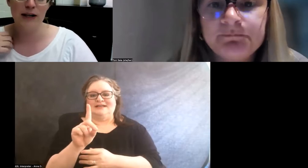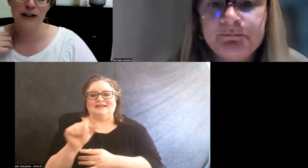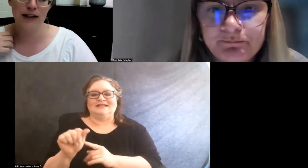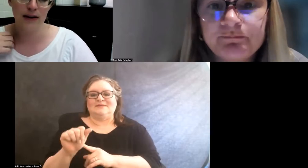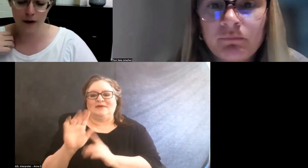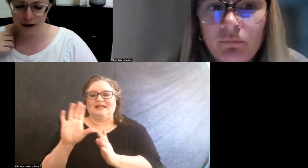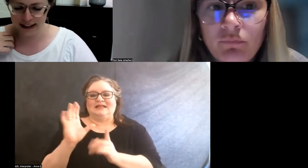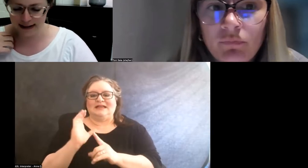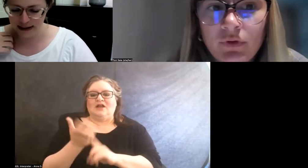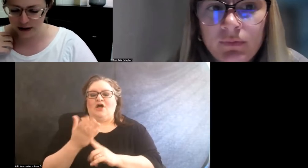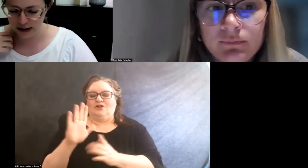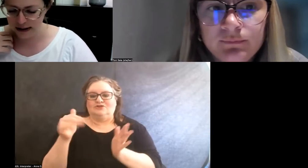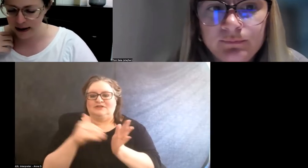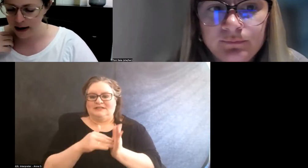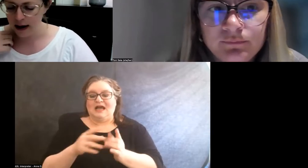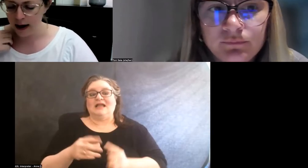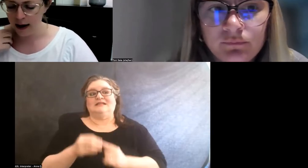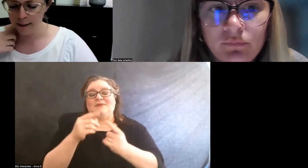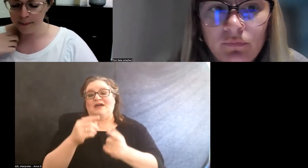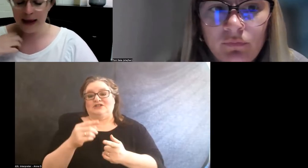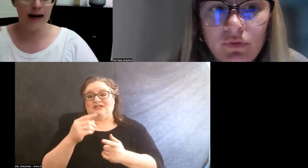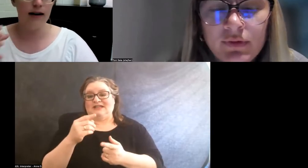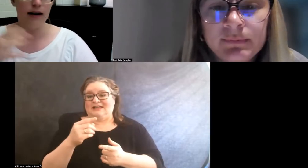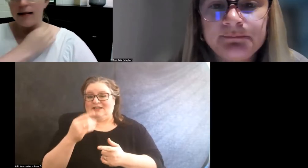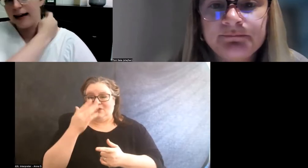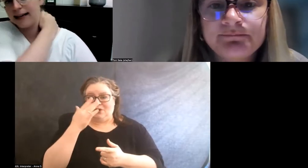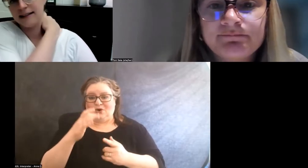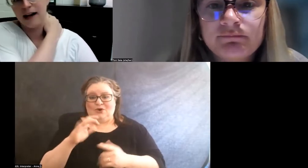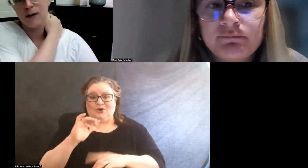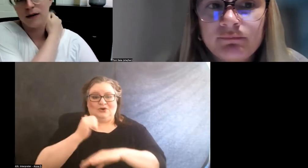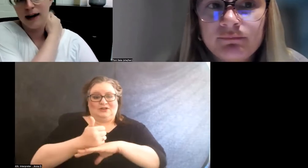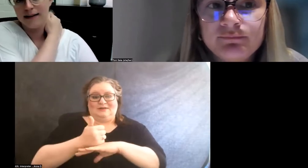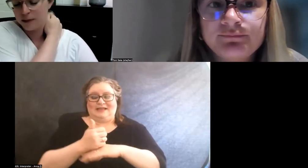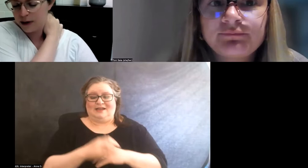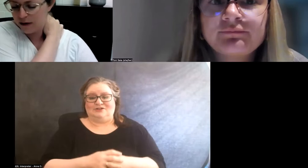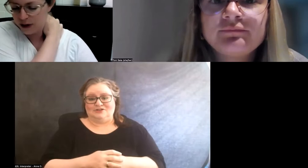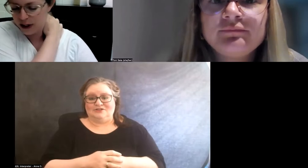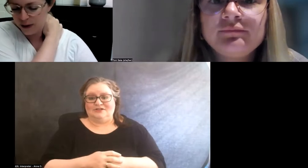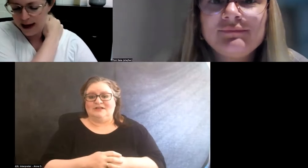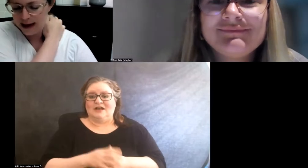especially in the early stages. And then, like I said, we'll have some time for Q and A.